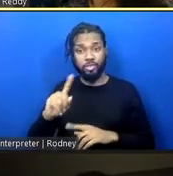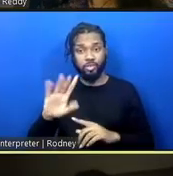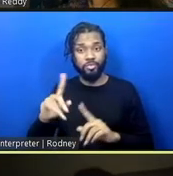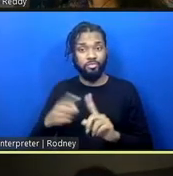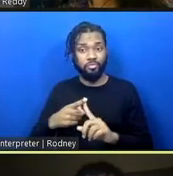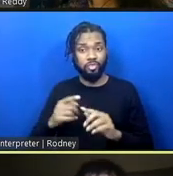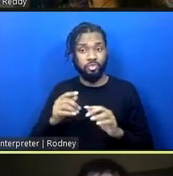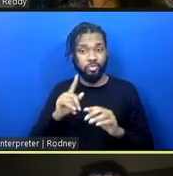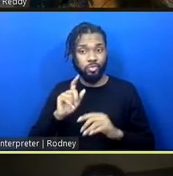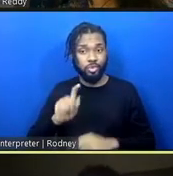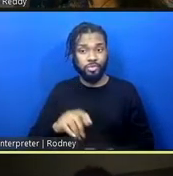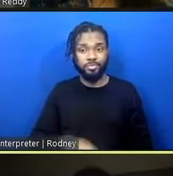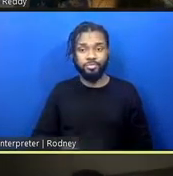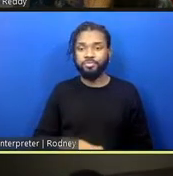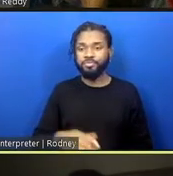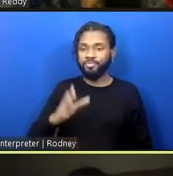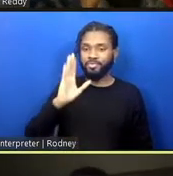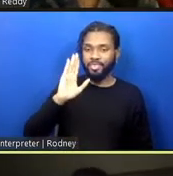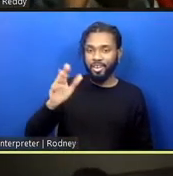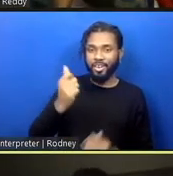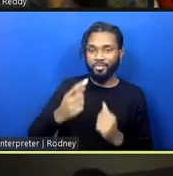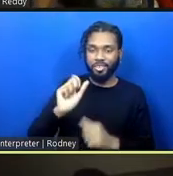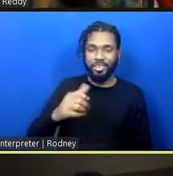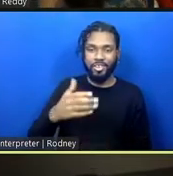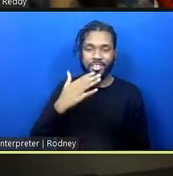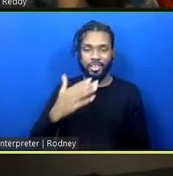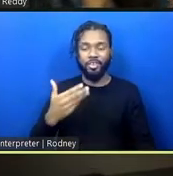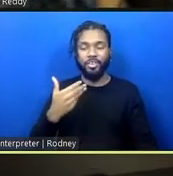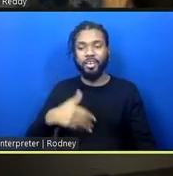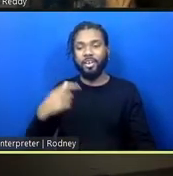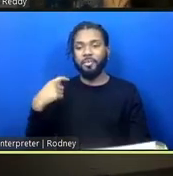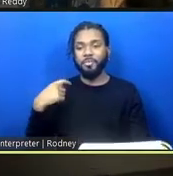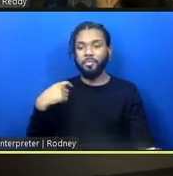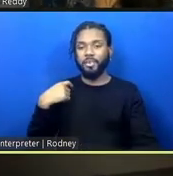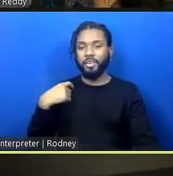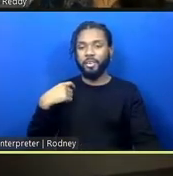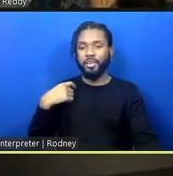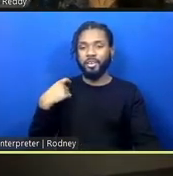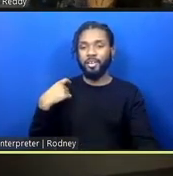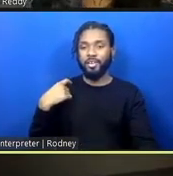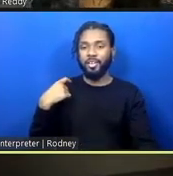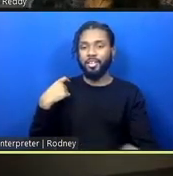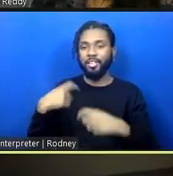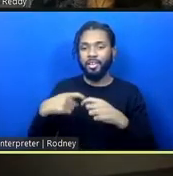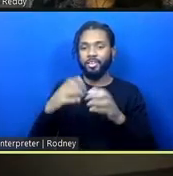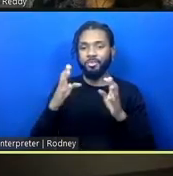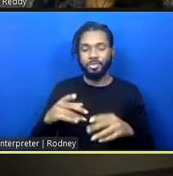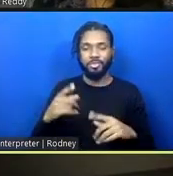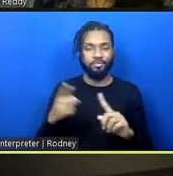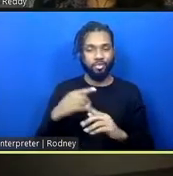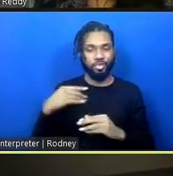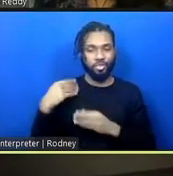Sure. Yes. Hi, everyone. Thank you. Yes, I'm a Latinx person, first generation Mexican American with light